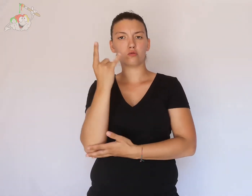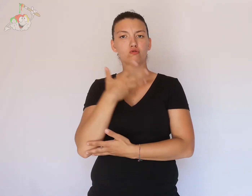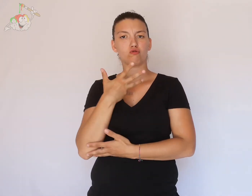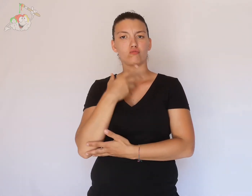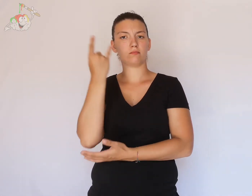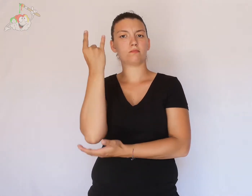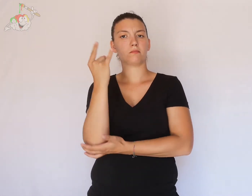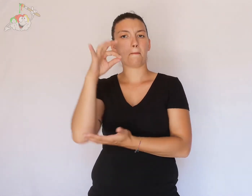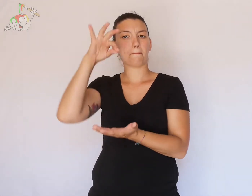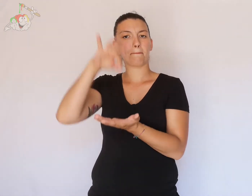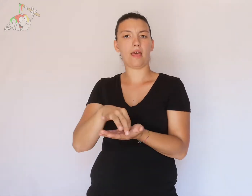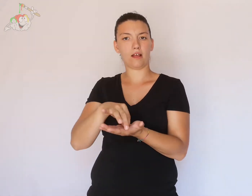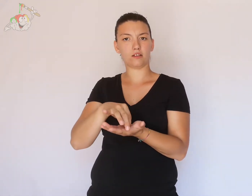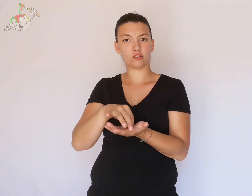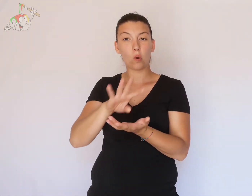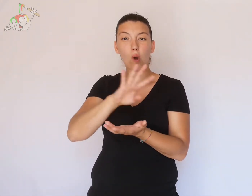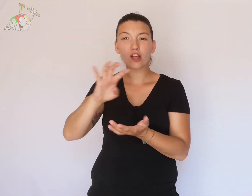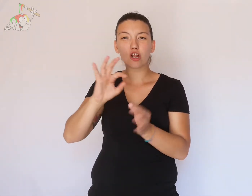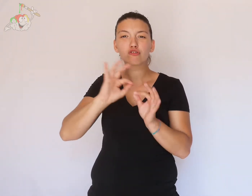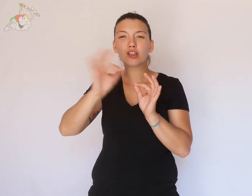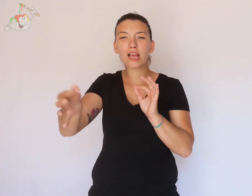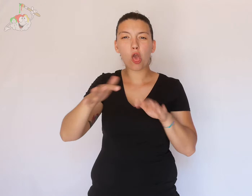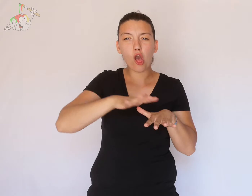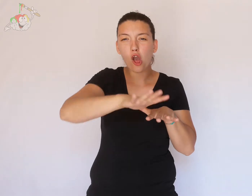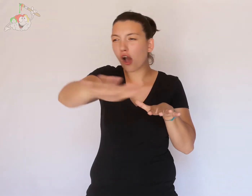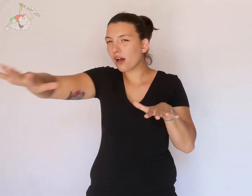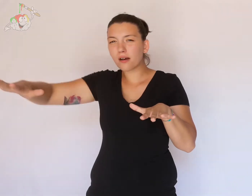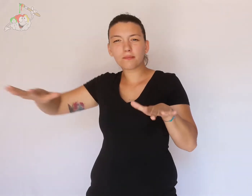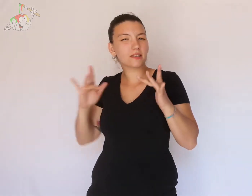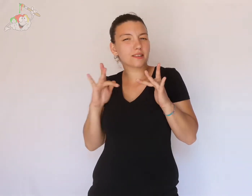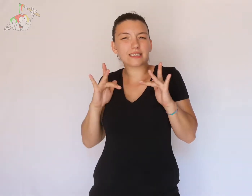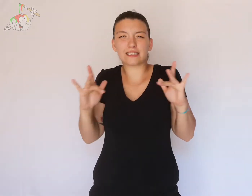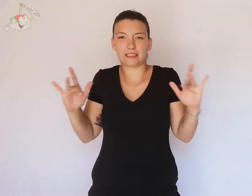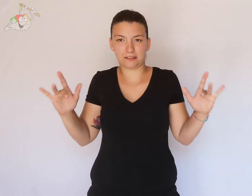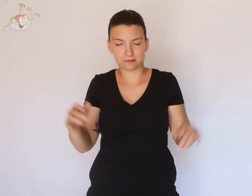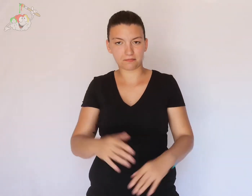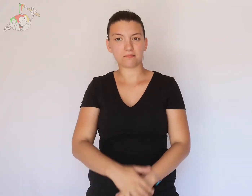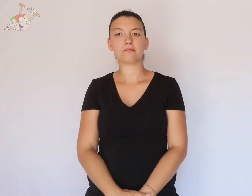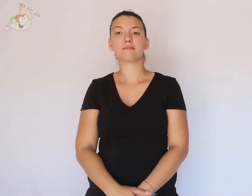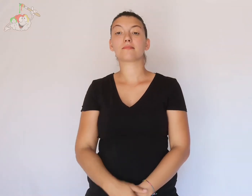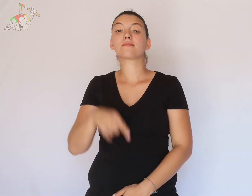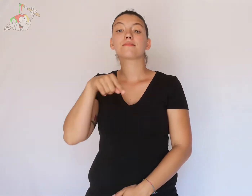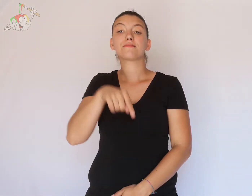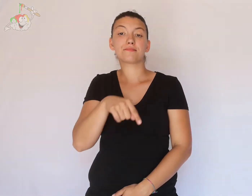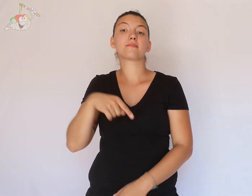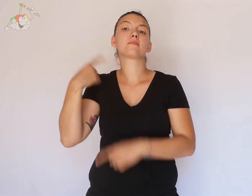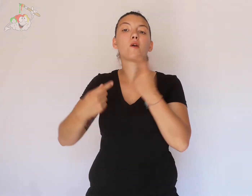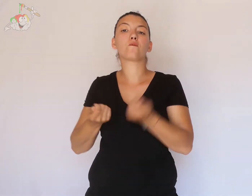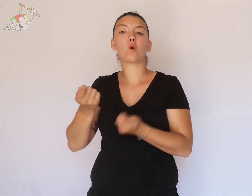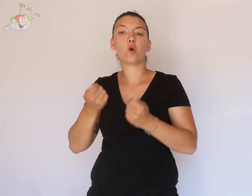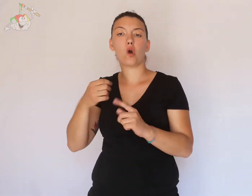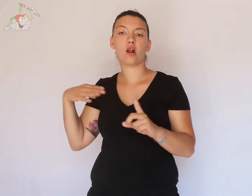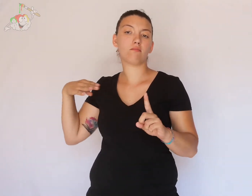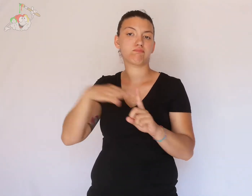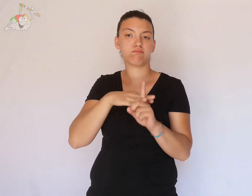tree surrounded by 400 km of empty land. Unfortunately a van knocked